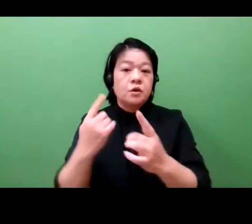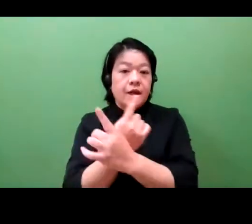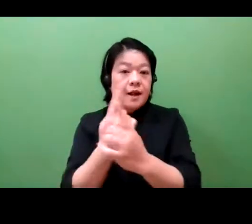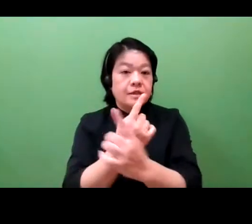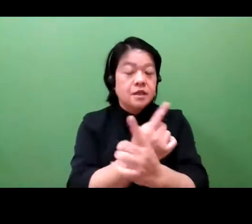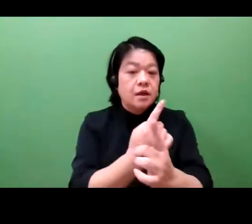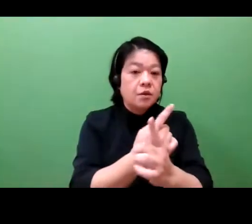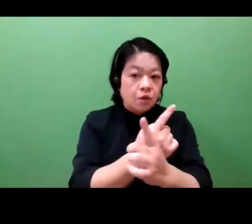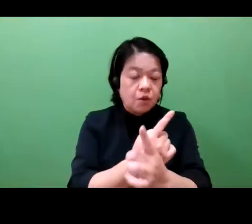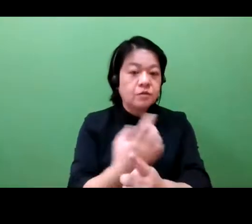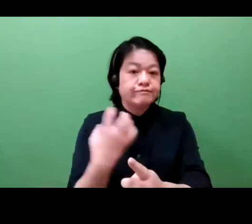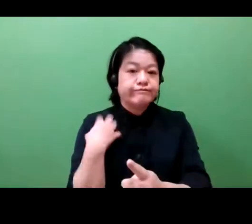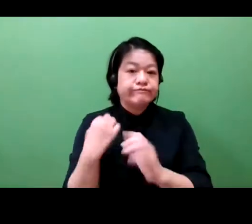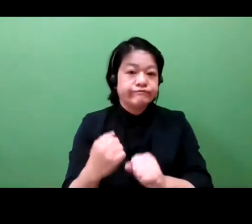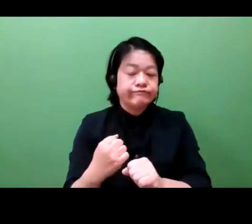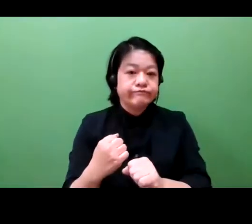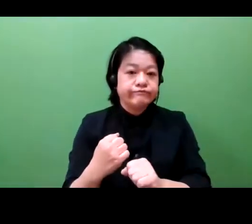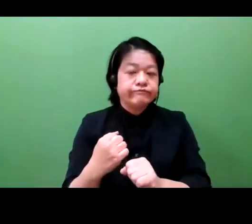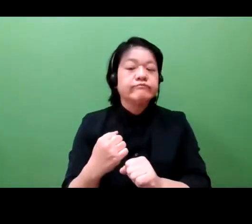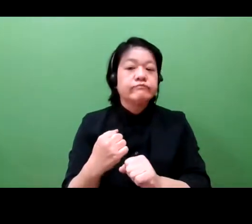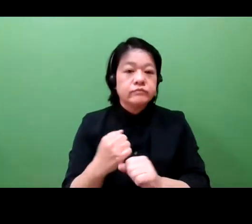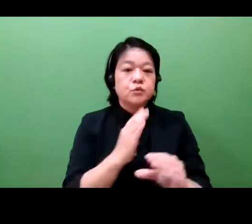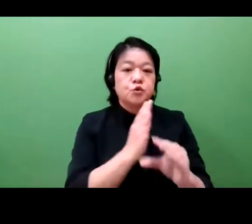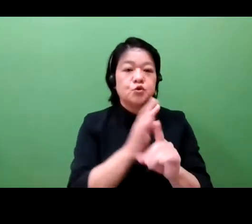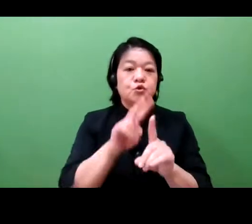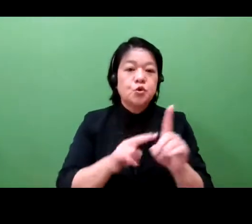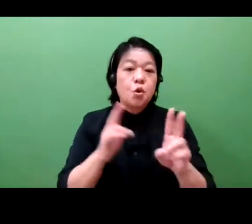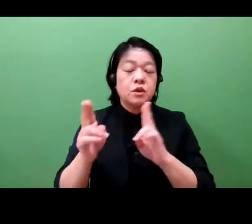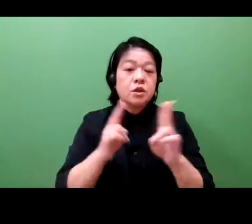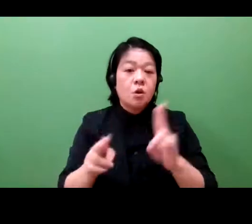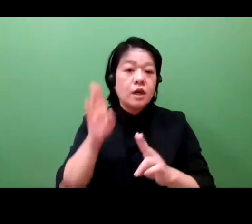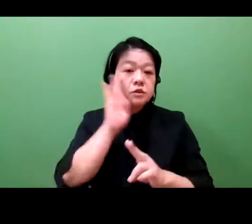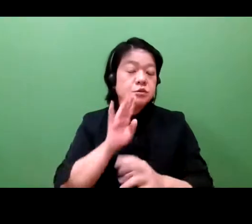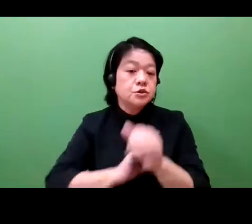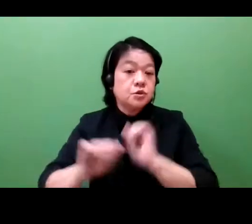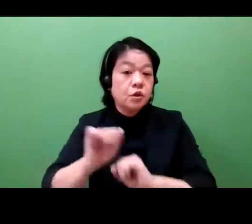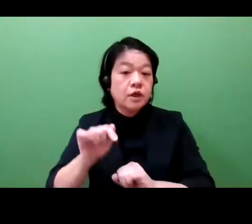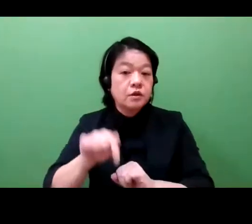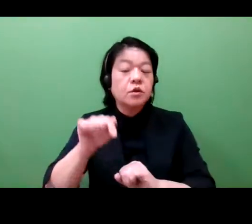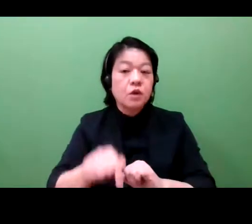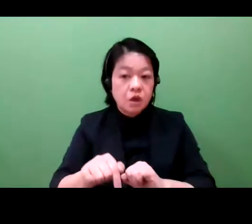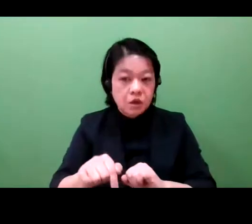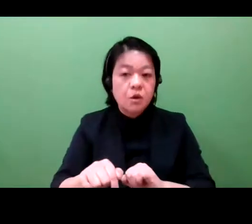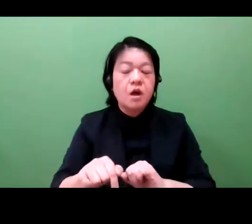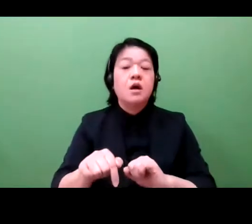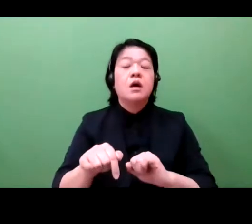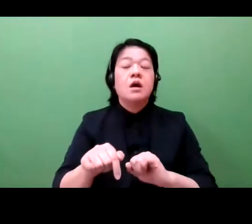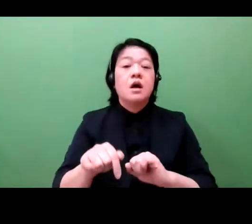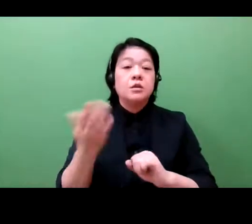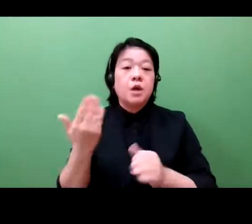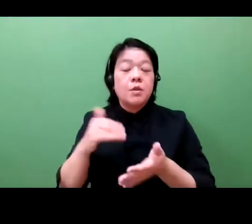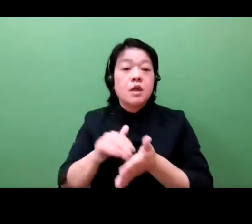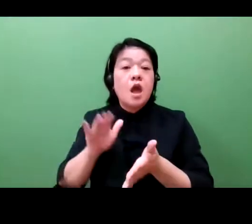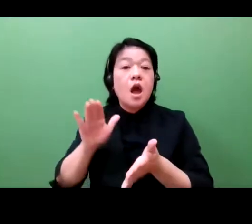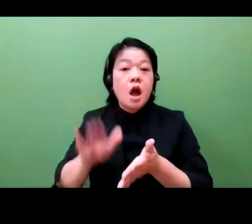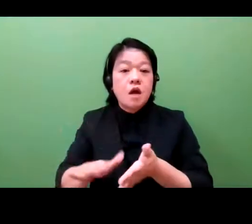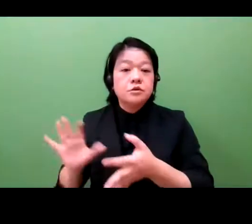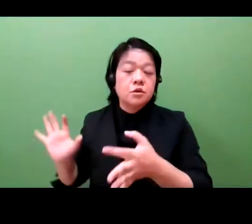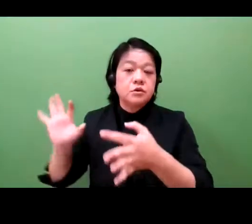are able to plug into existing medical infrastructure, identify gaps, and tailor technology